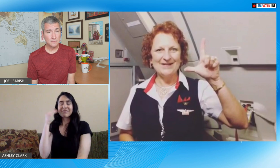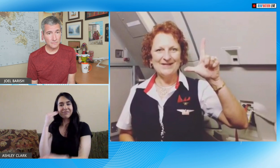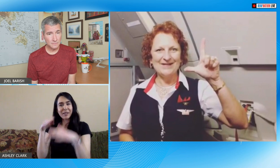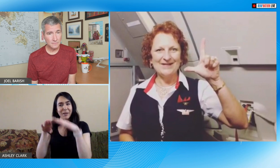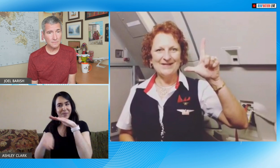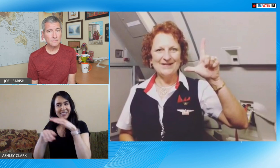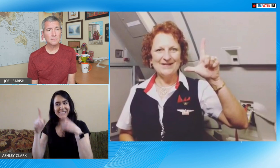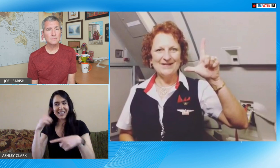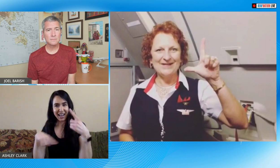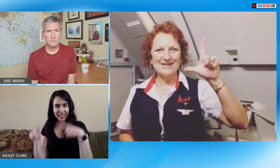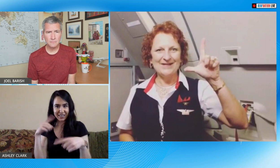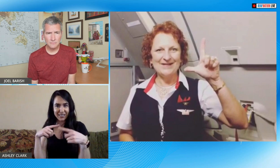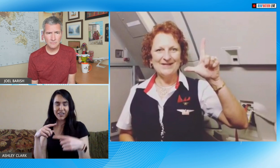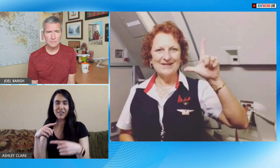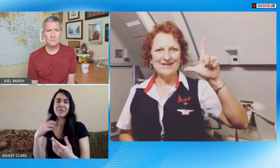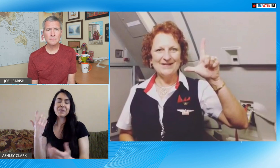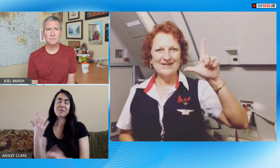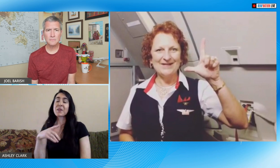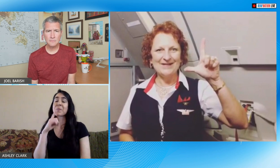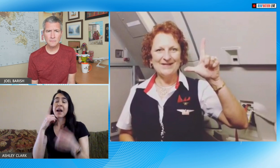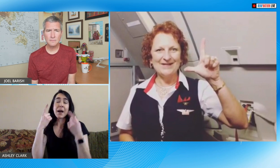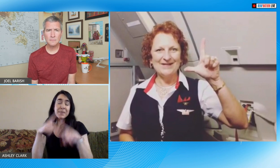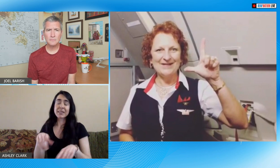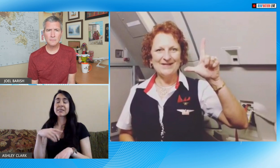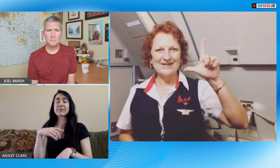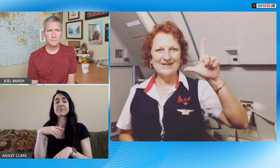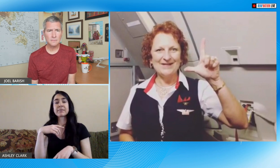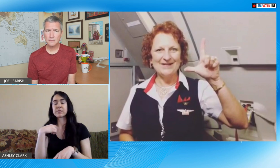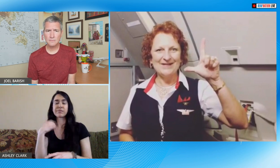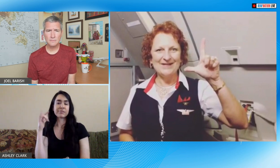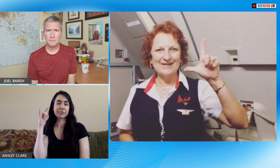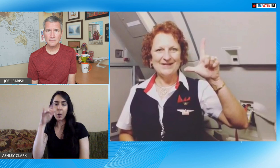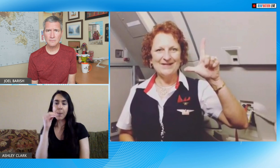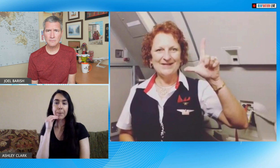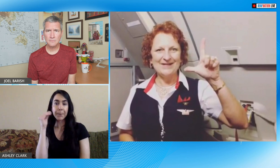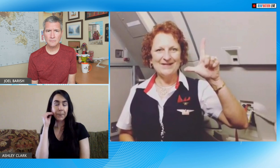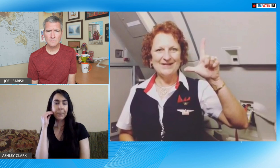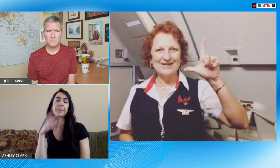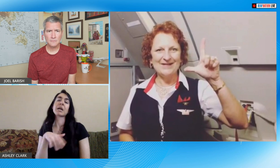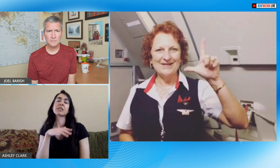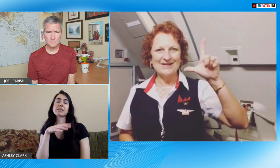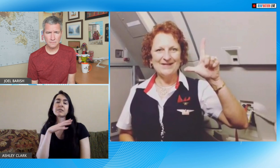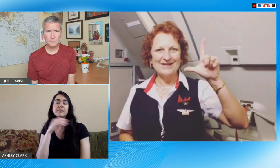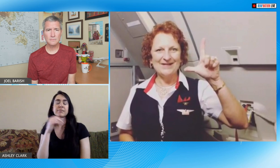I had just met who knew some basic signs and the story behind this is I was